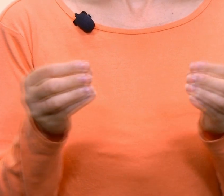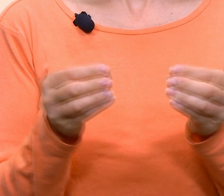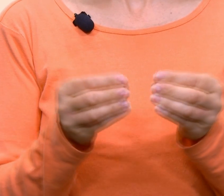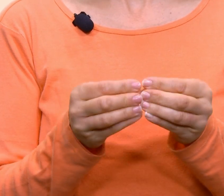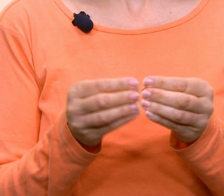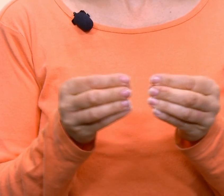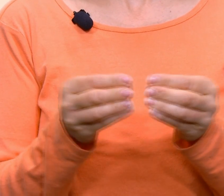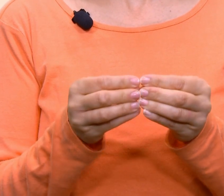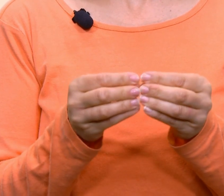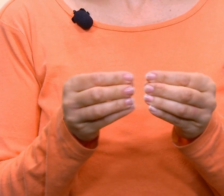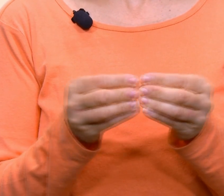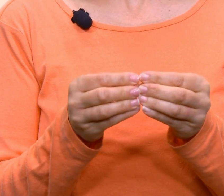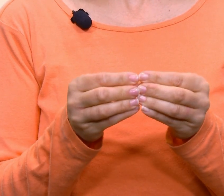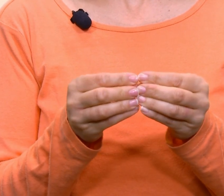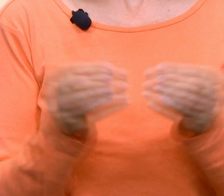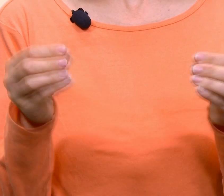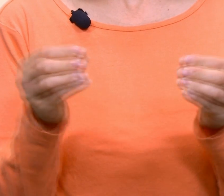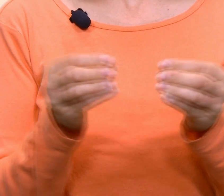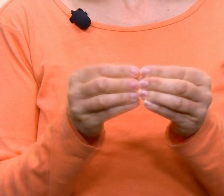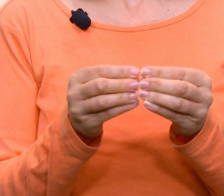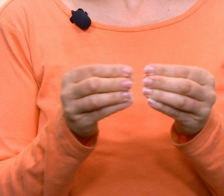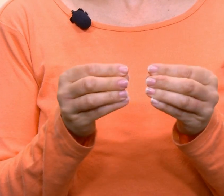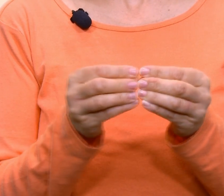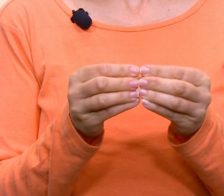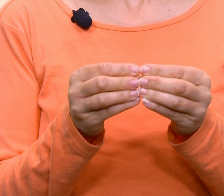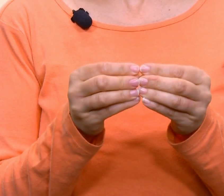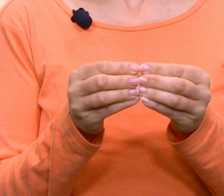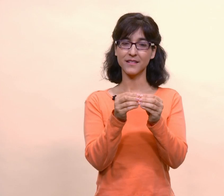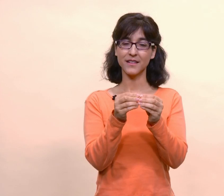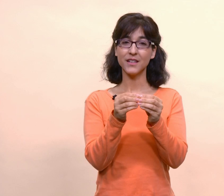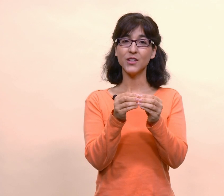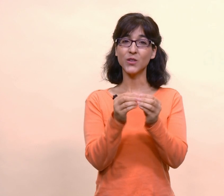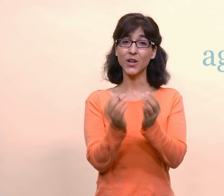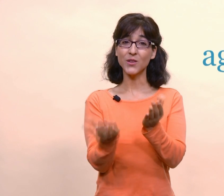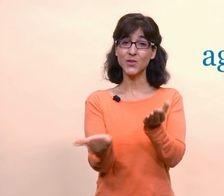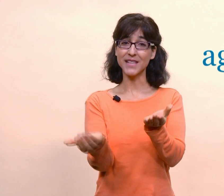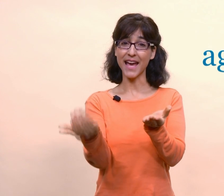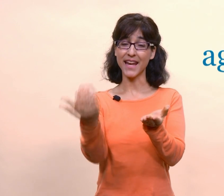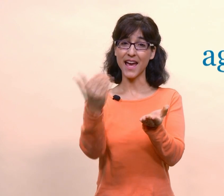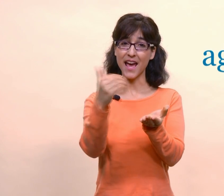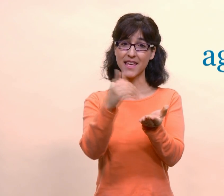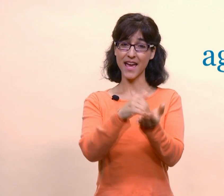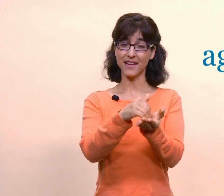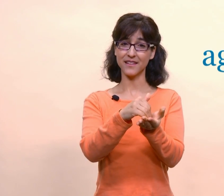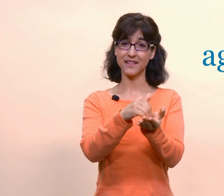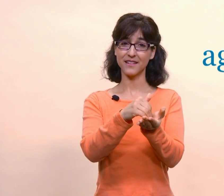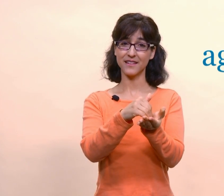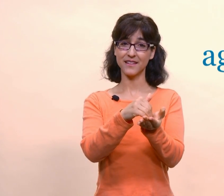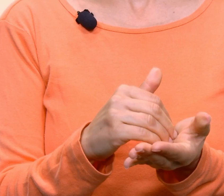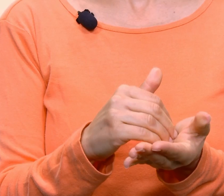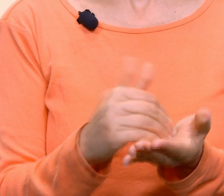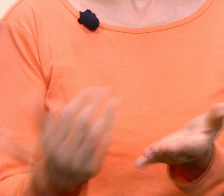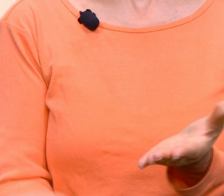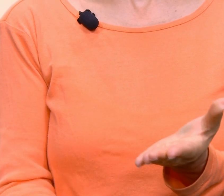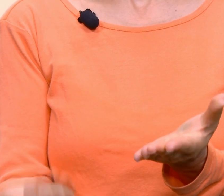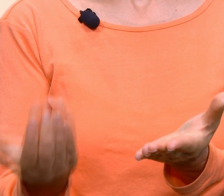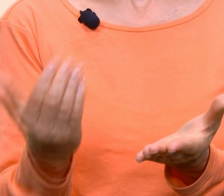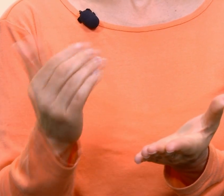hands come together at midline, more. You can also sign again.